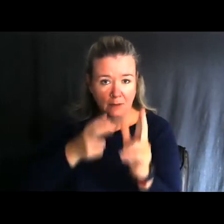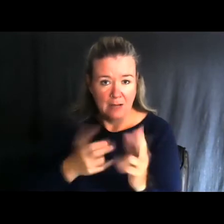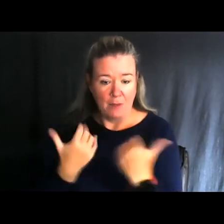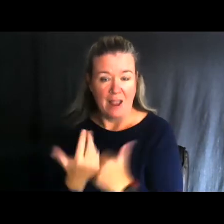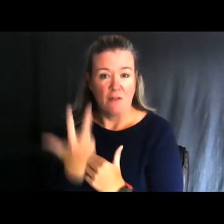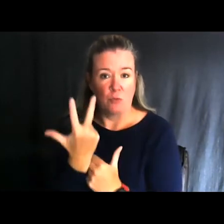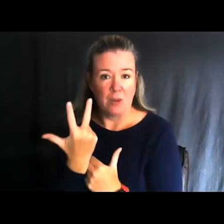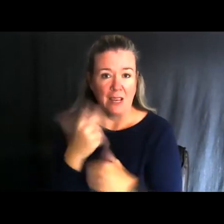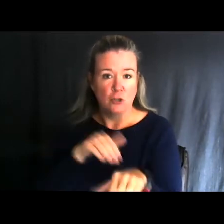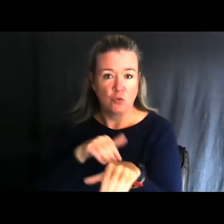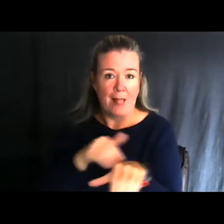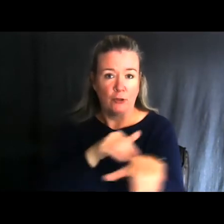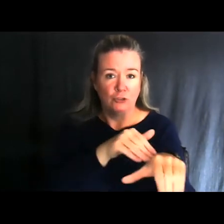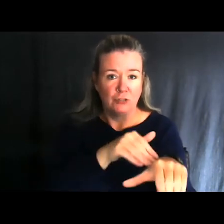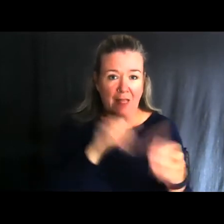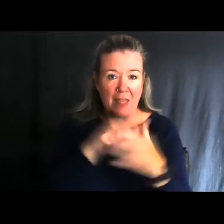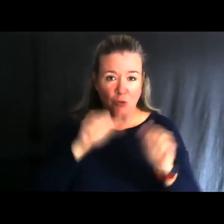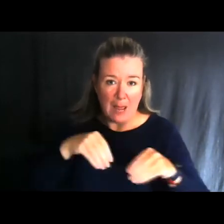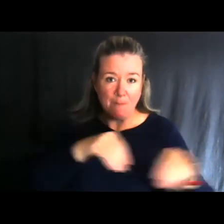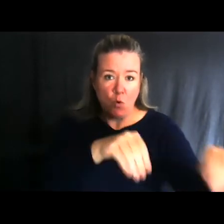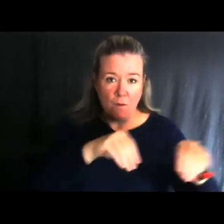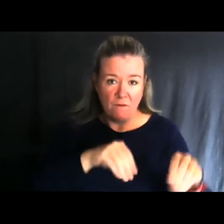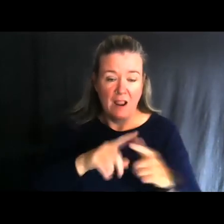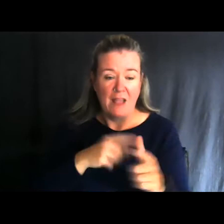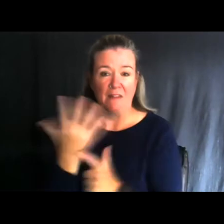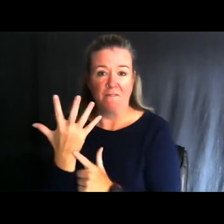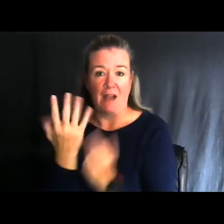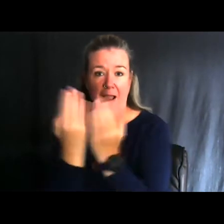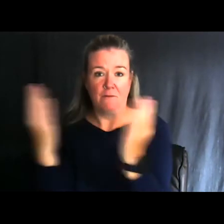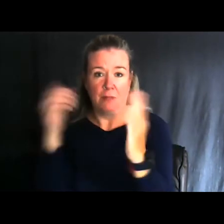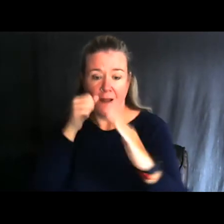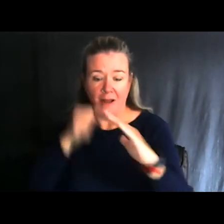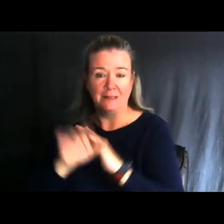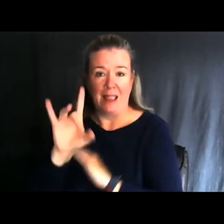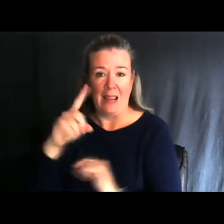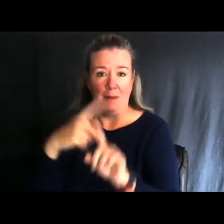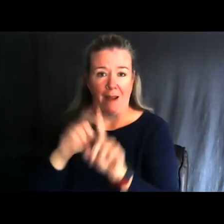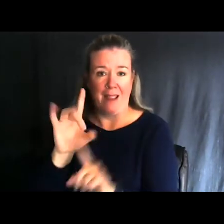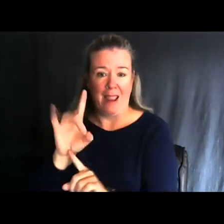trailers, and we have five other blinds that are eight-by-eight, built out of cedar, and